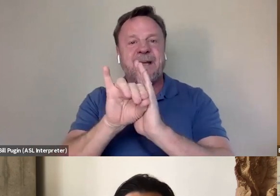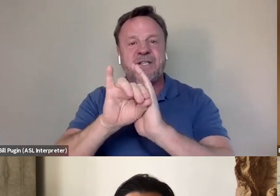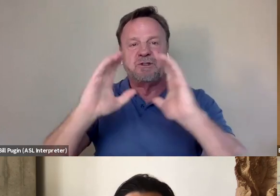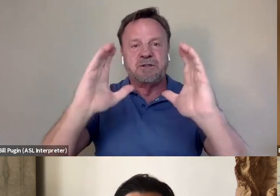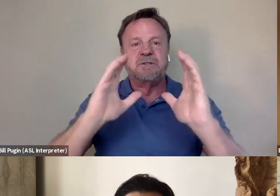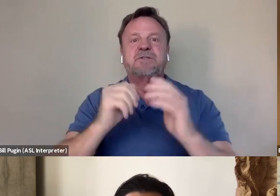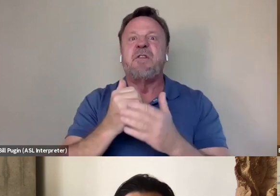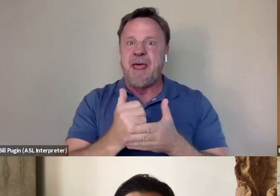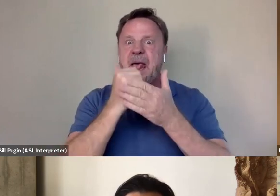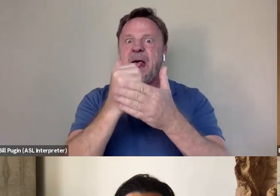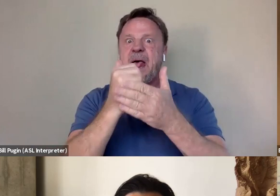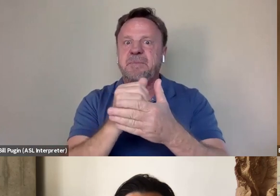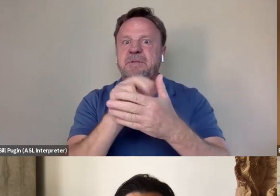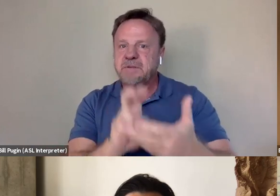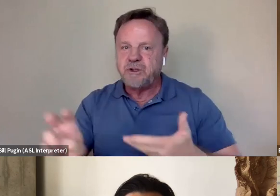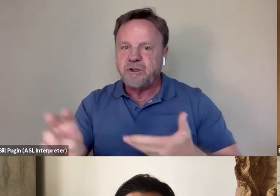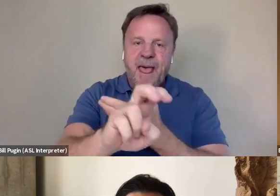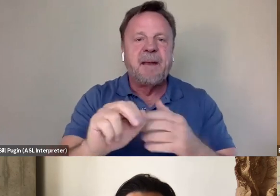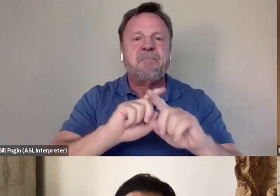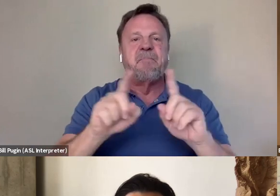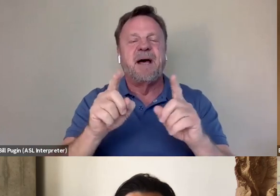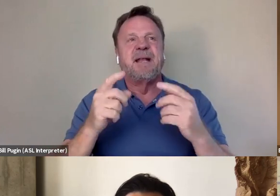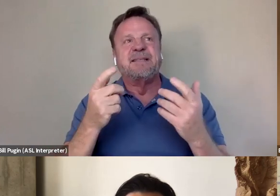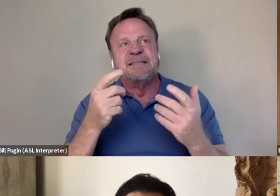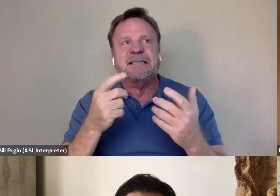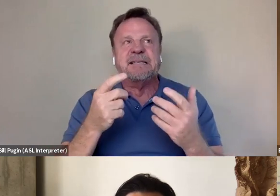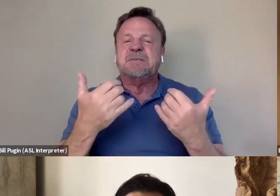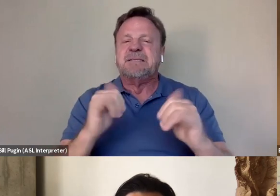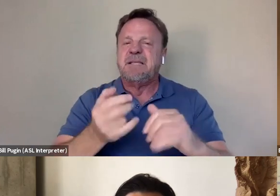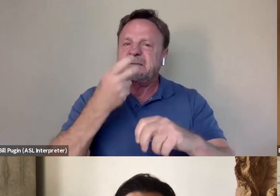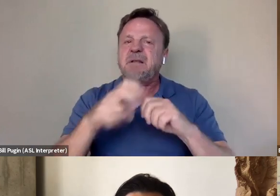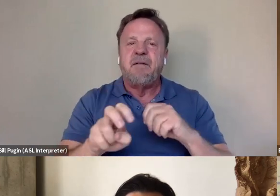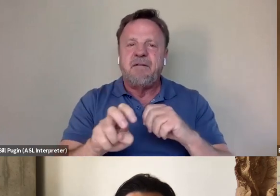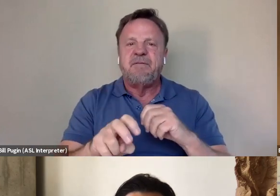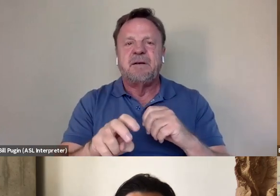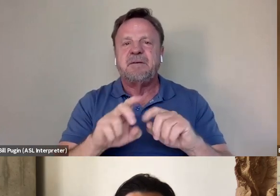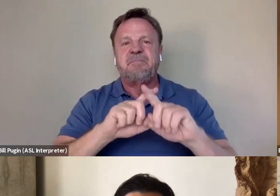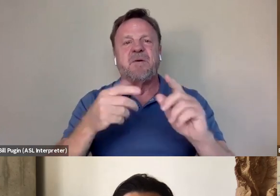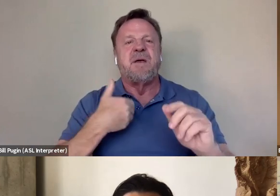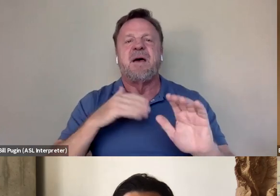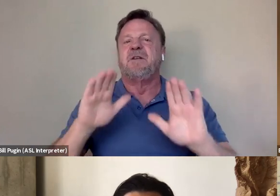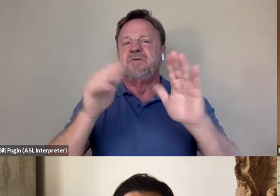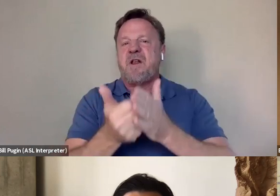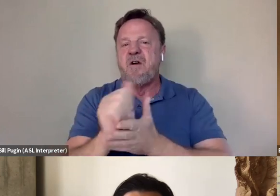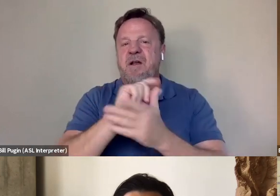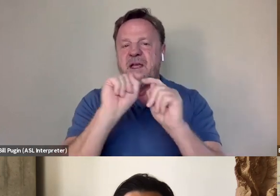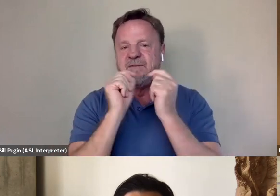but, you know, it was still, you know, really tough, but, you know, we had a great archive team. We ended up actually spitting the archive